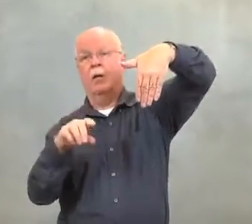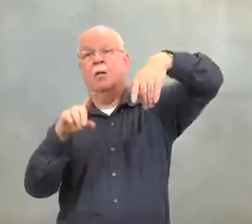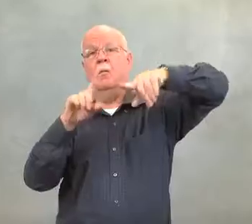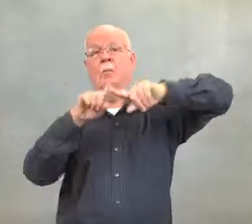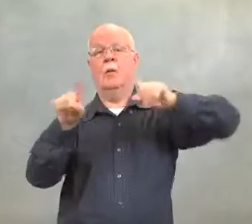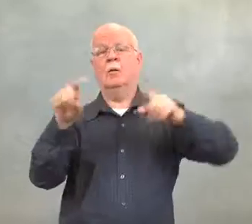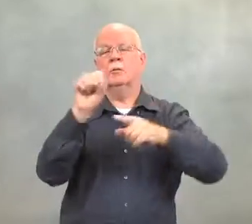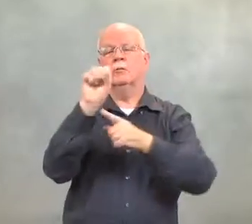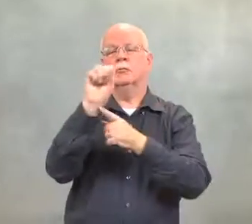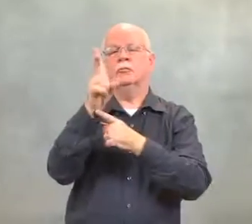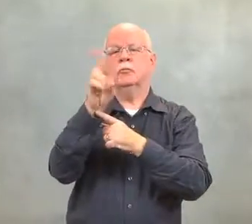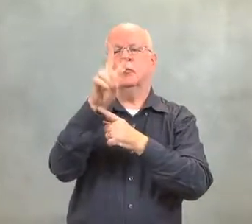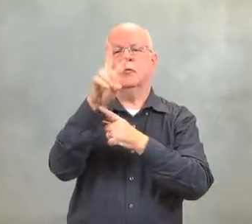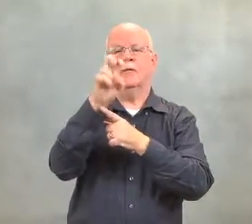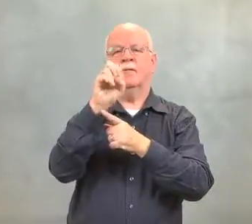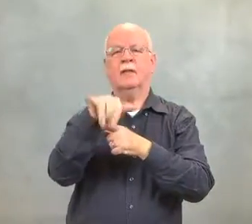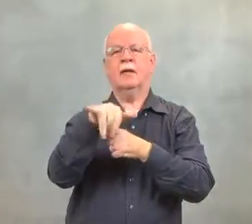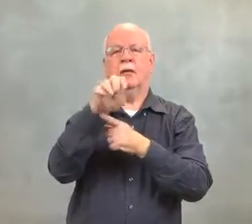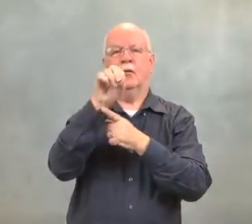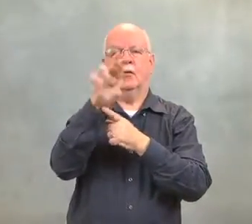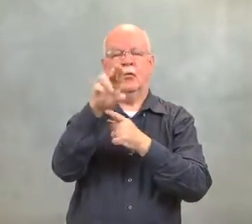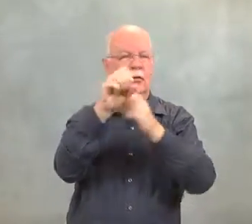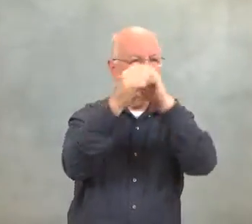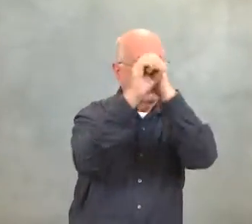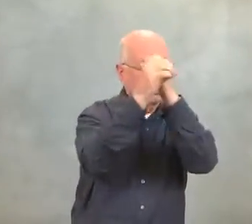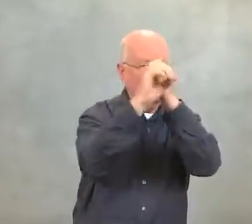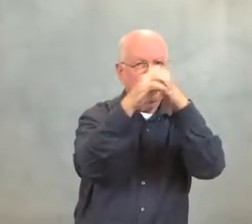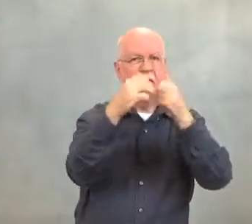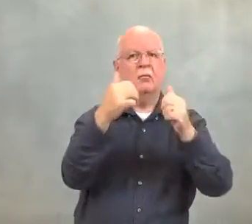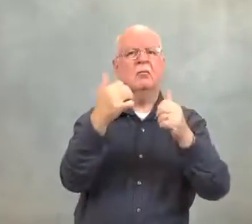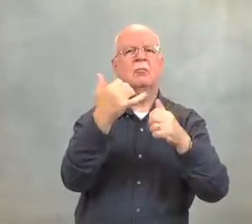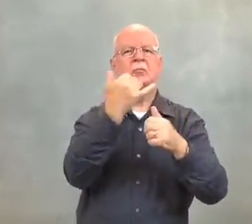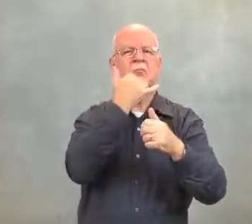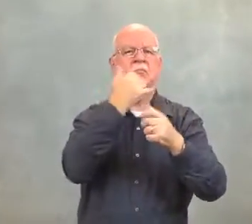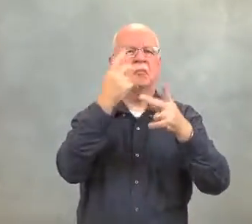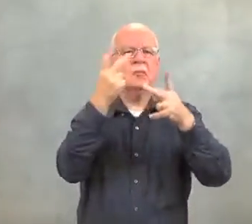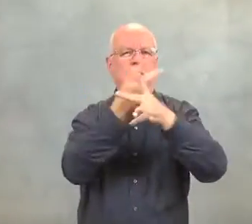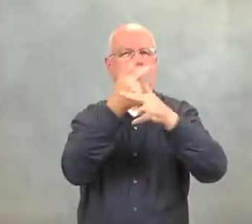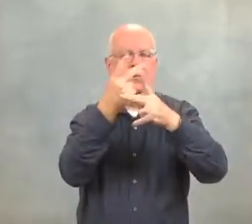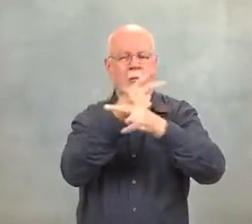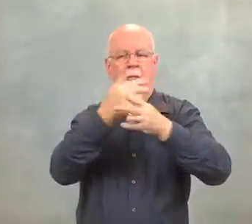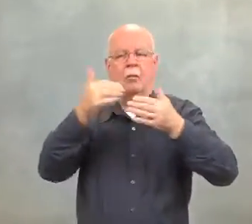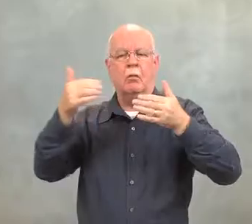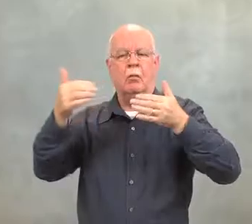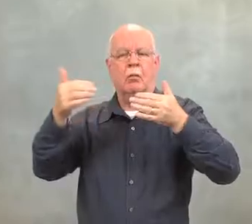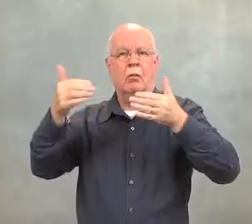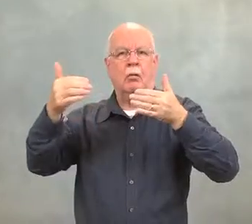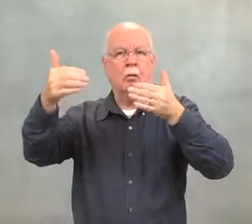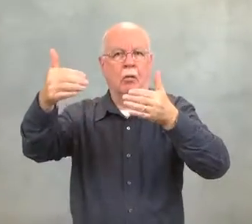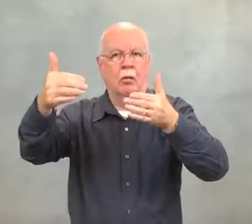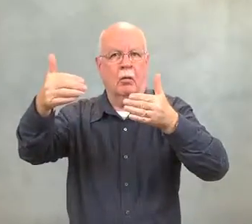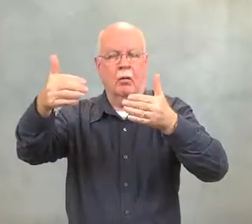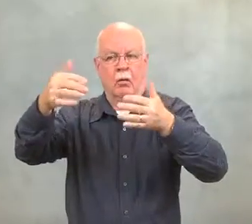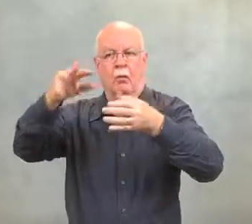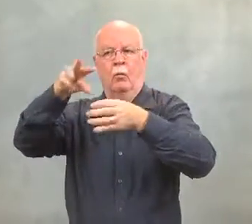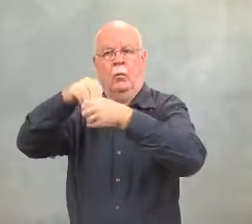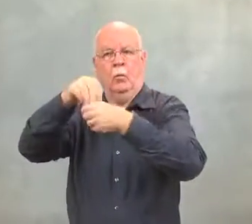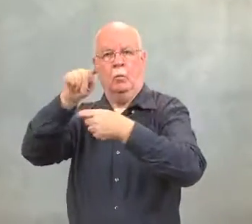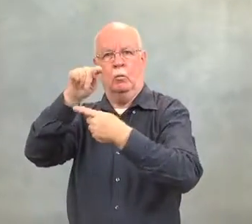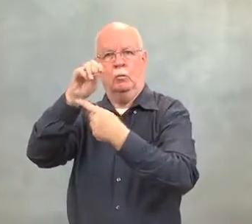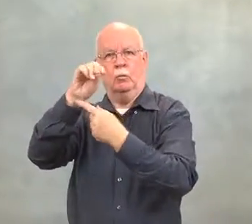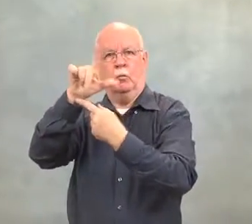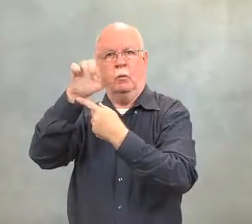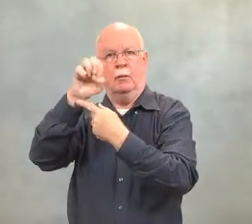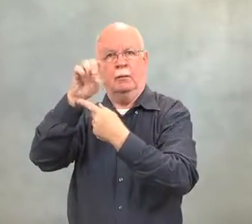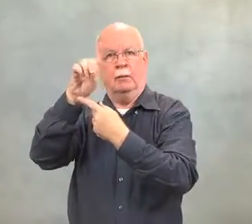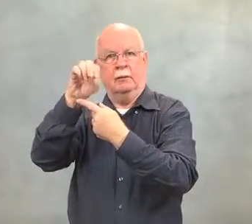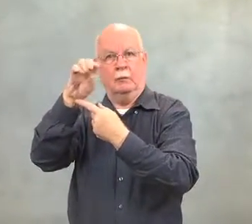However, a surveying error moved the border to north of Toledo.